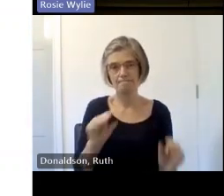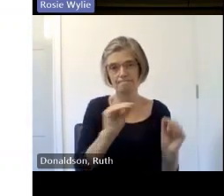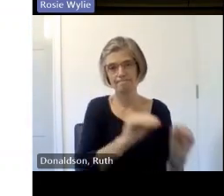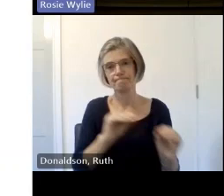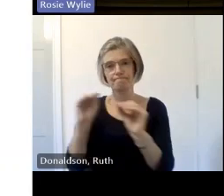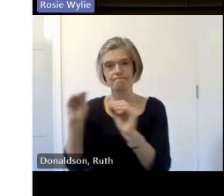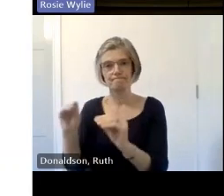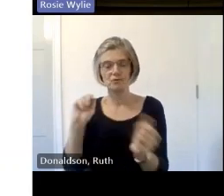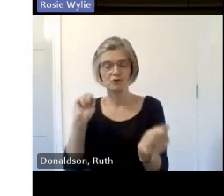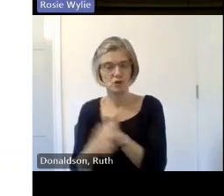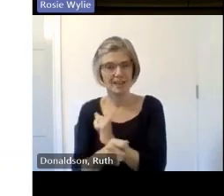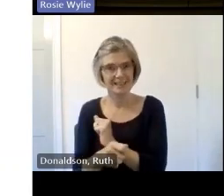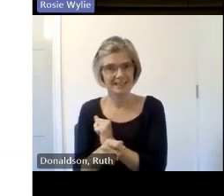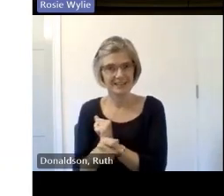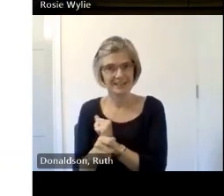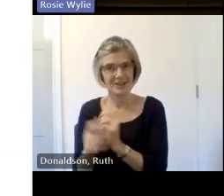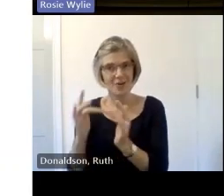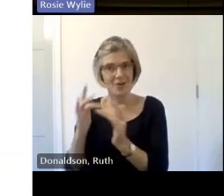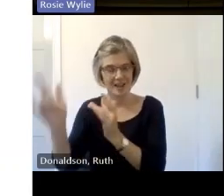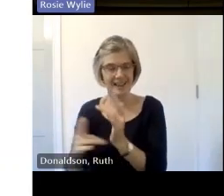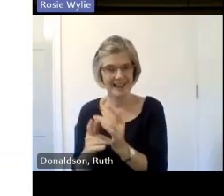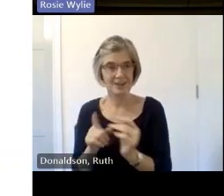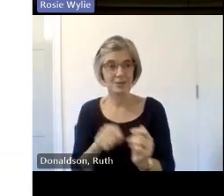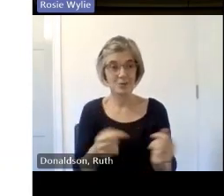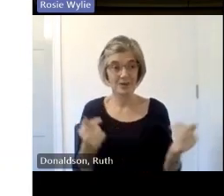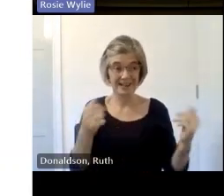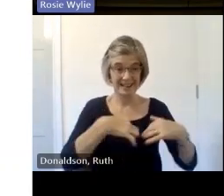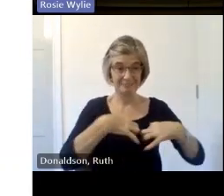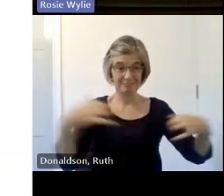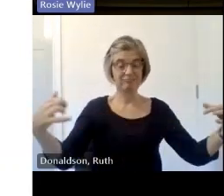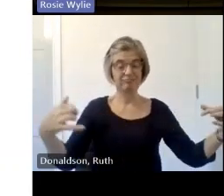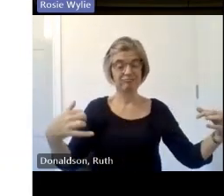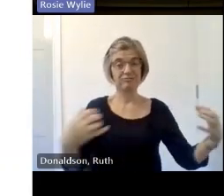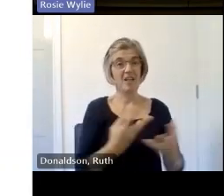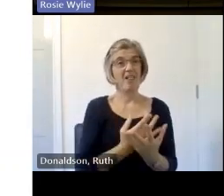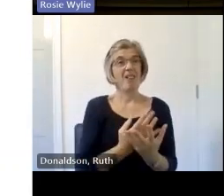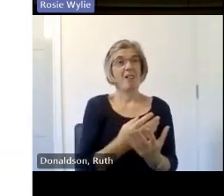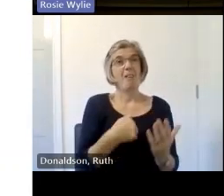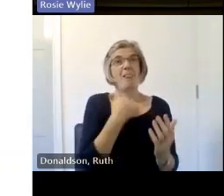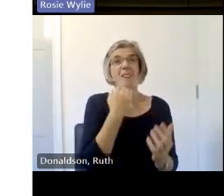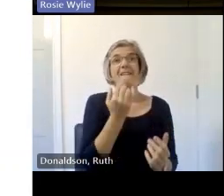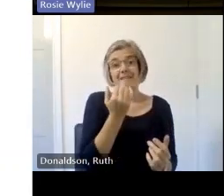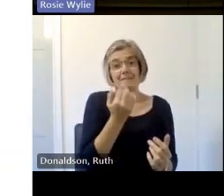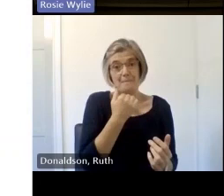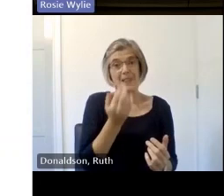do enjoy them um if you haven't already signed up for a workshop this morning you'll see the